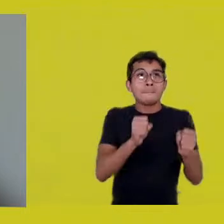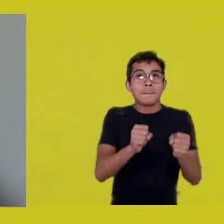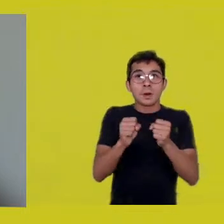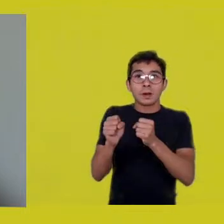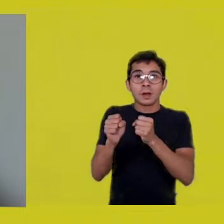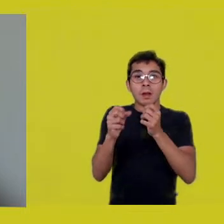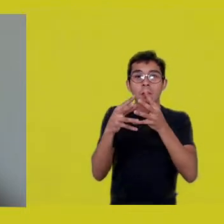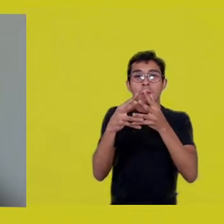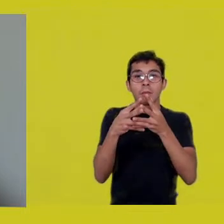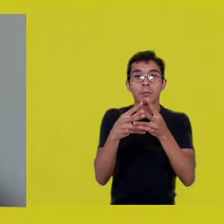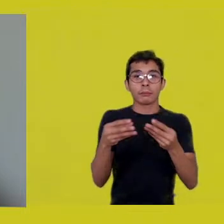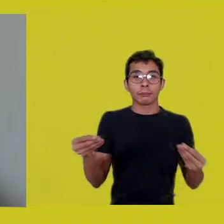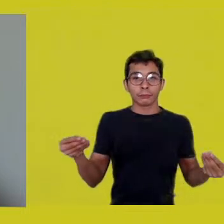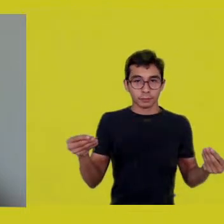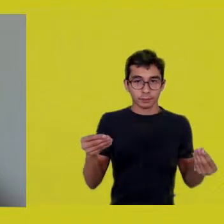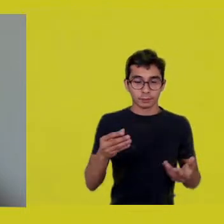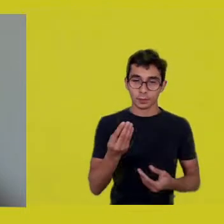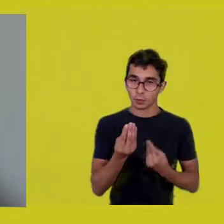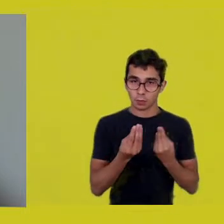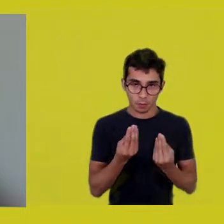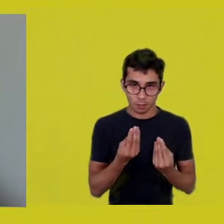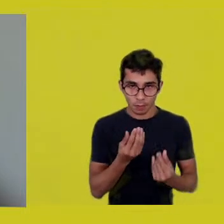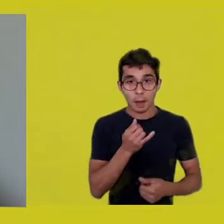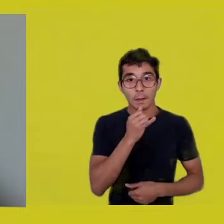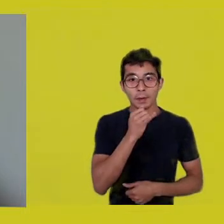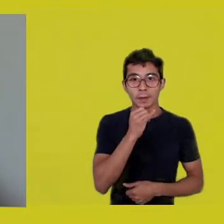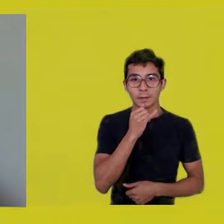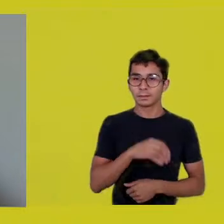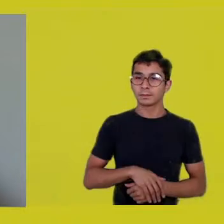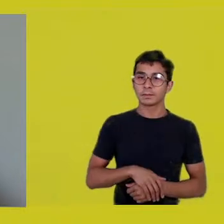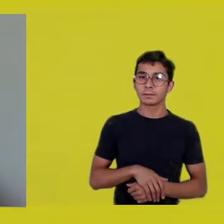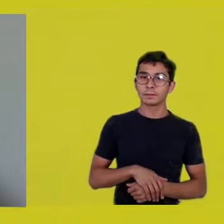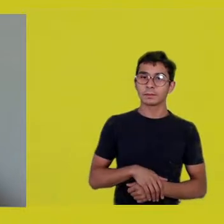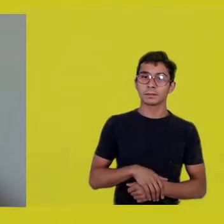Things like, “You’re dreaming. That’s nonsense.”